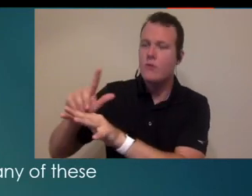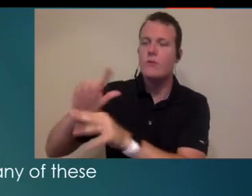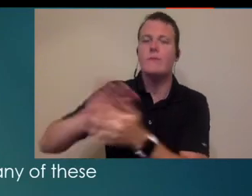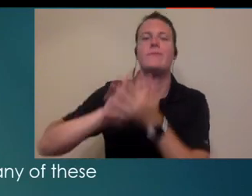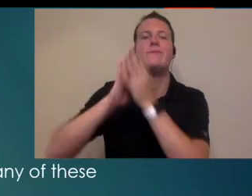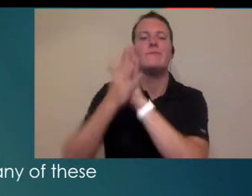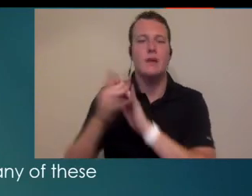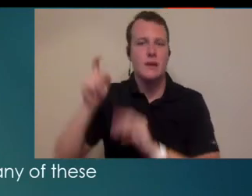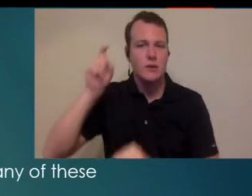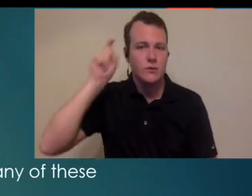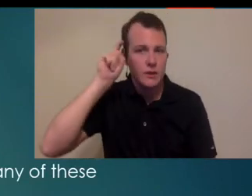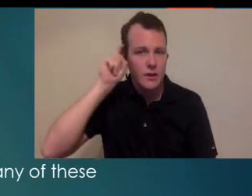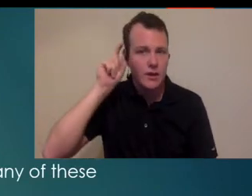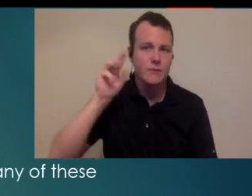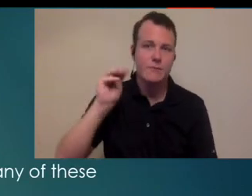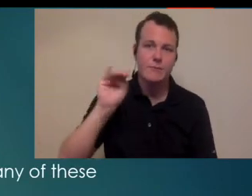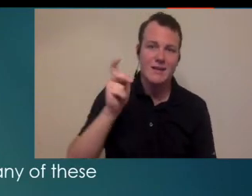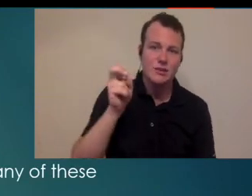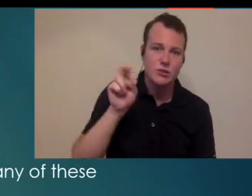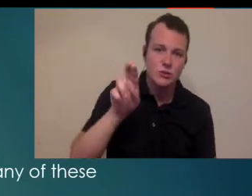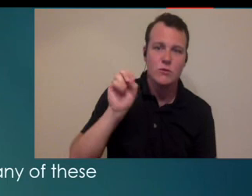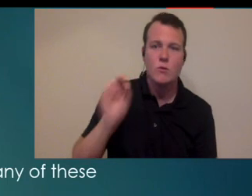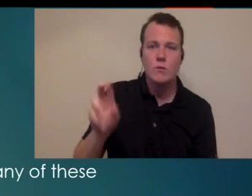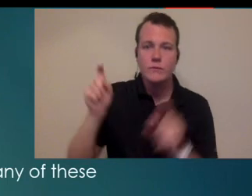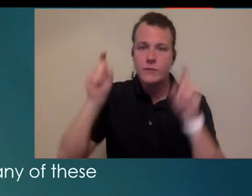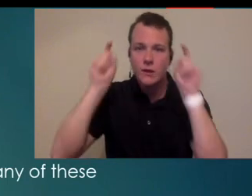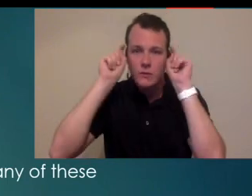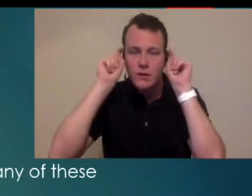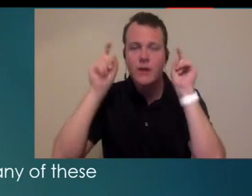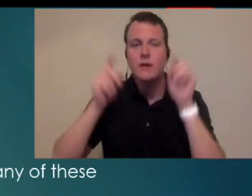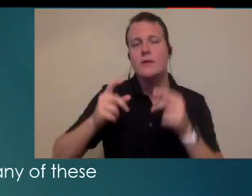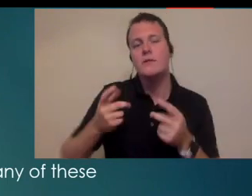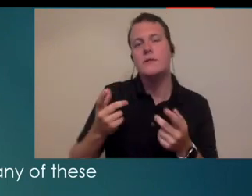need long term er routine care so I think in terms of estimating how many